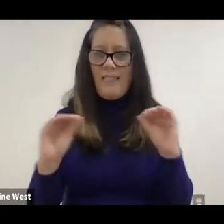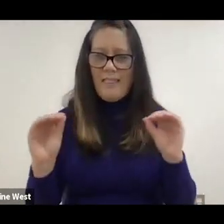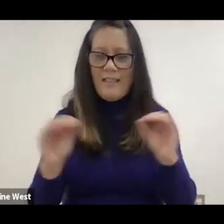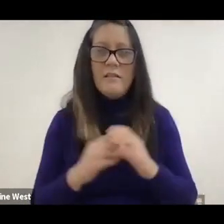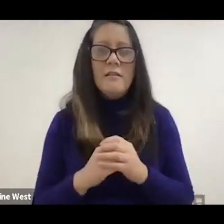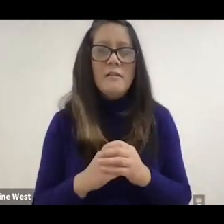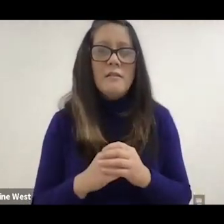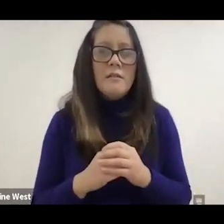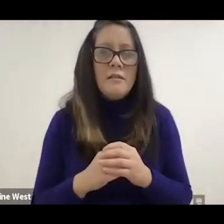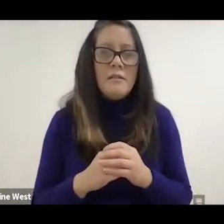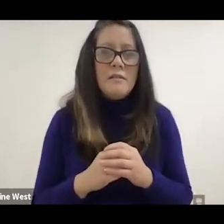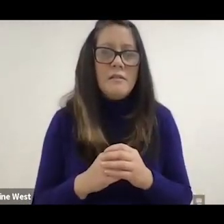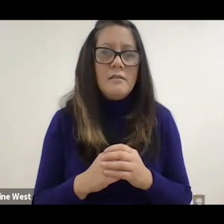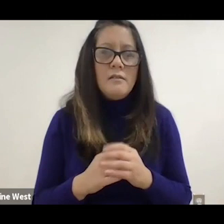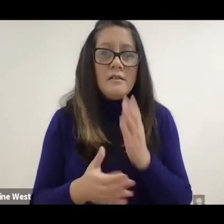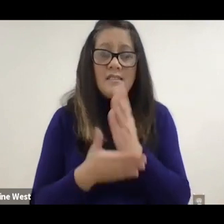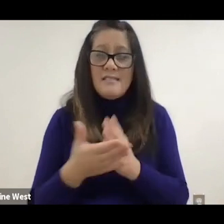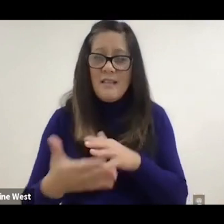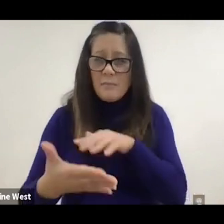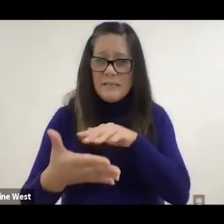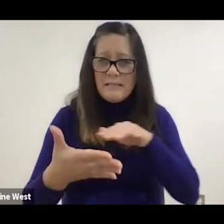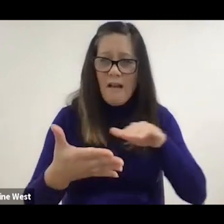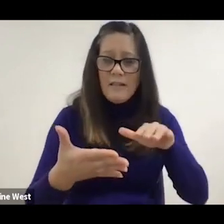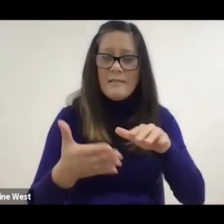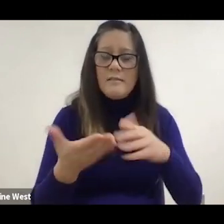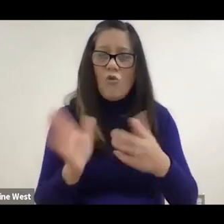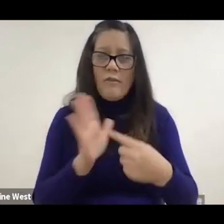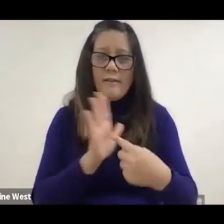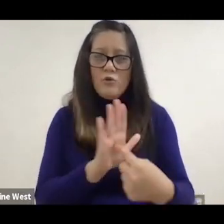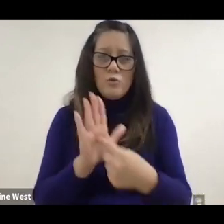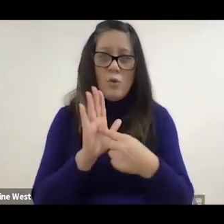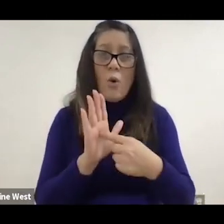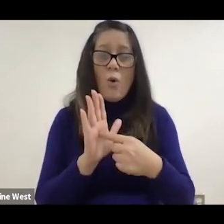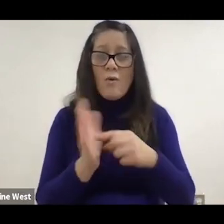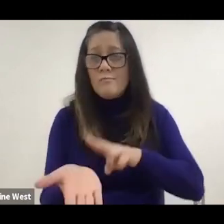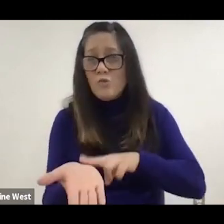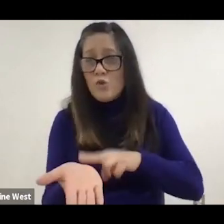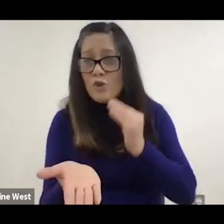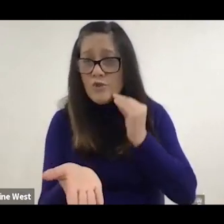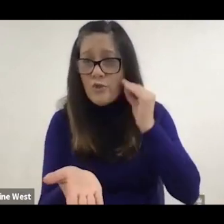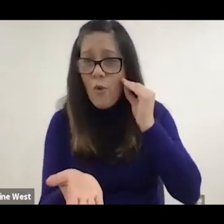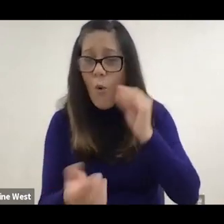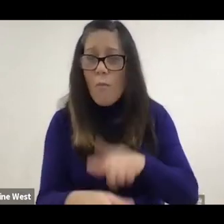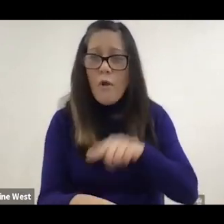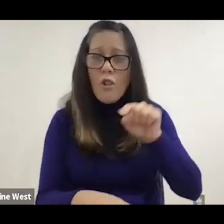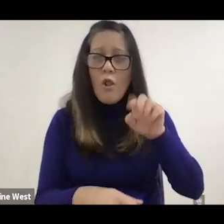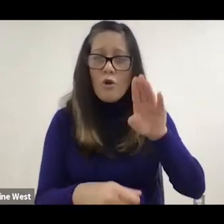specially in long term care facilities. Even at home, the ability to get in and out of